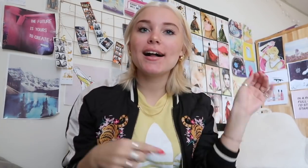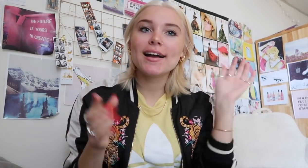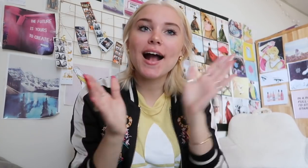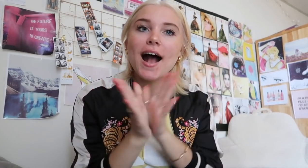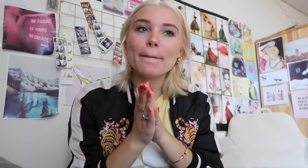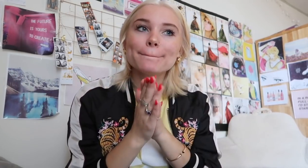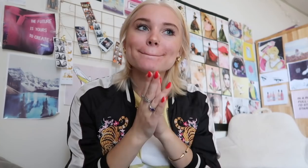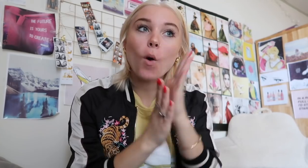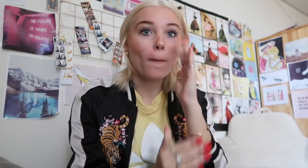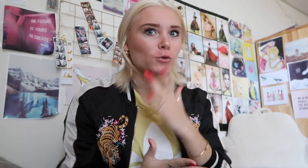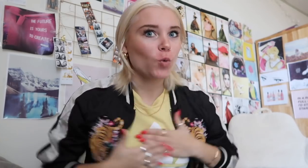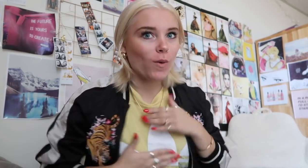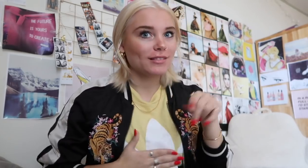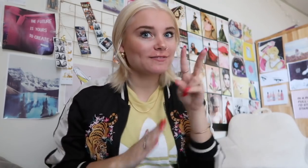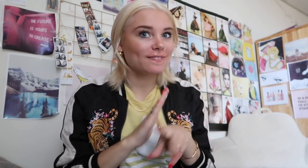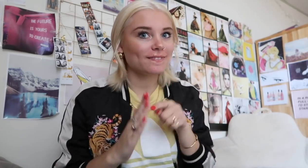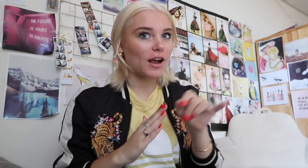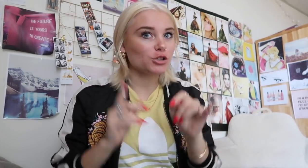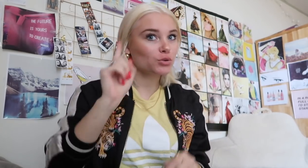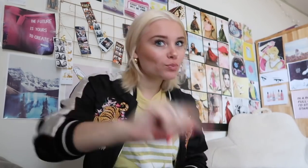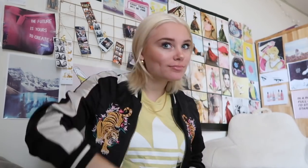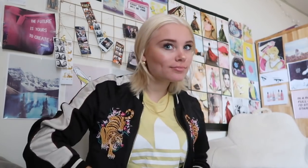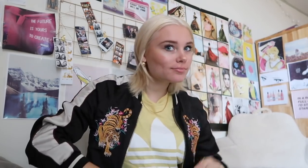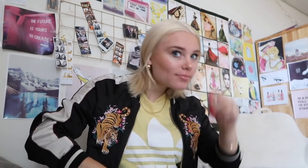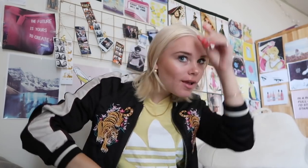I hope you guys enjoying this video as well